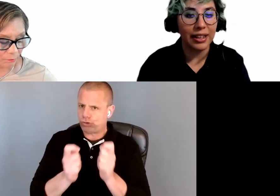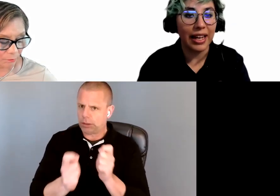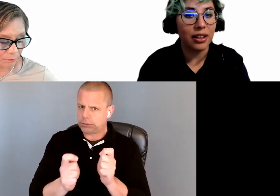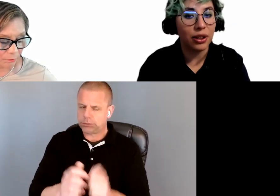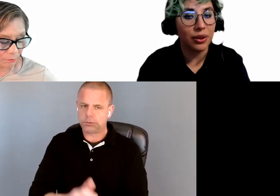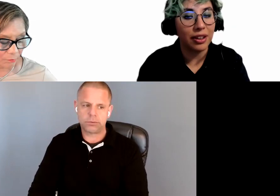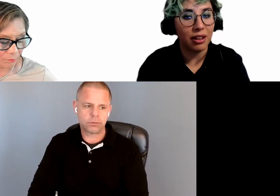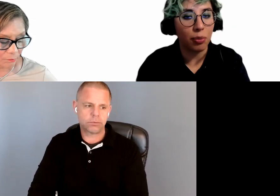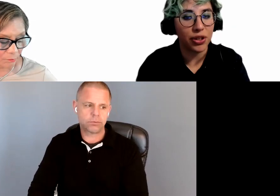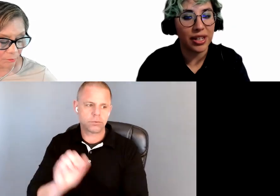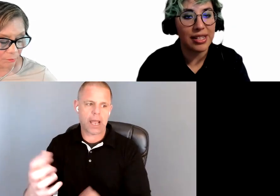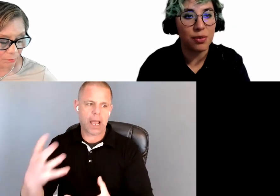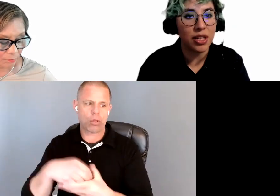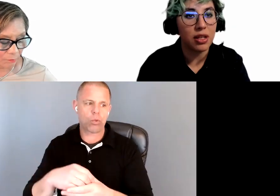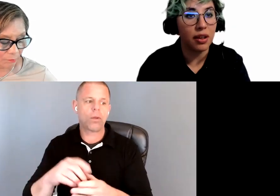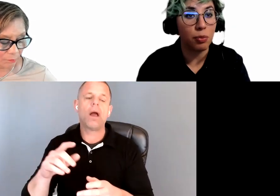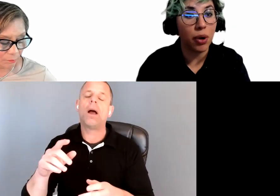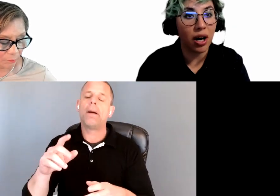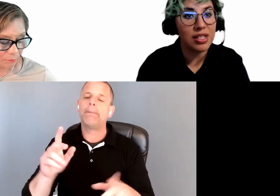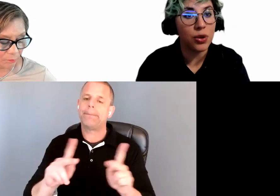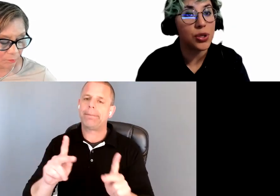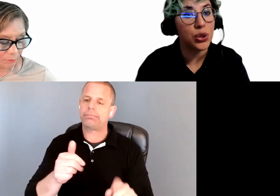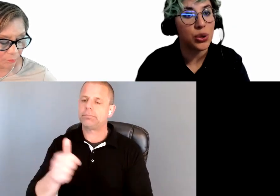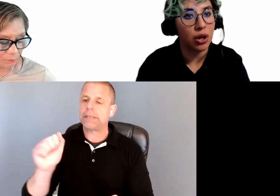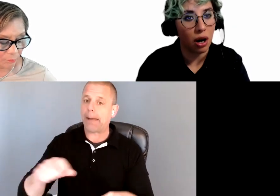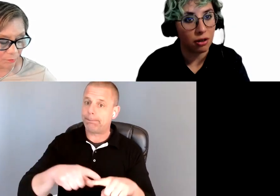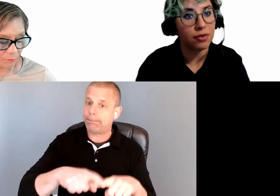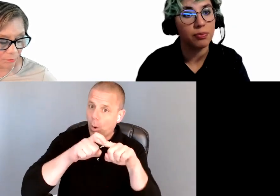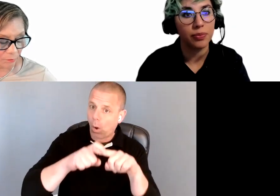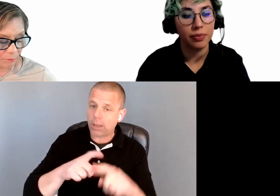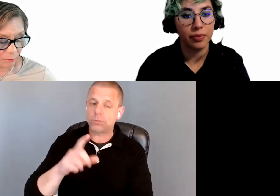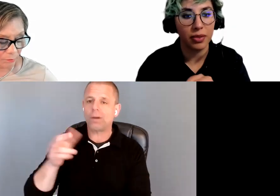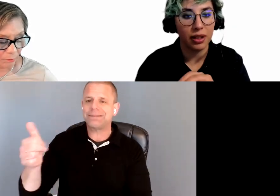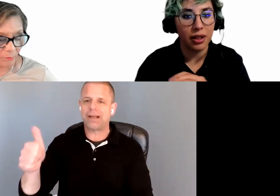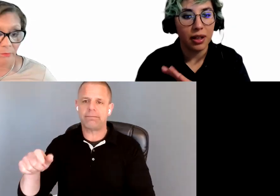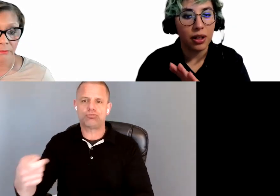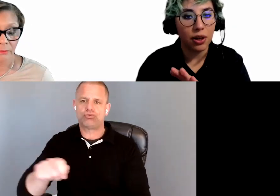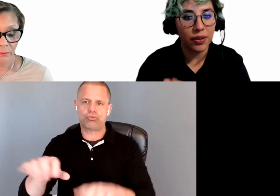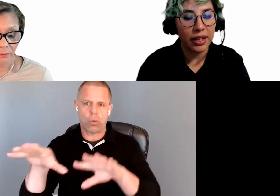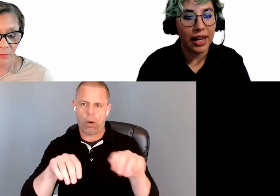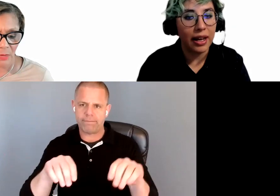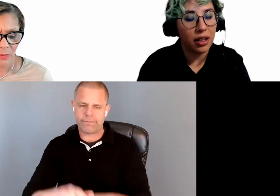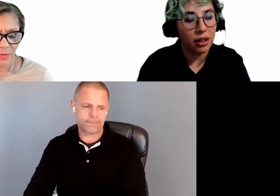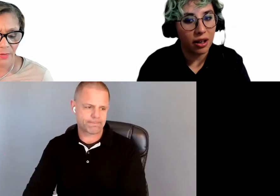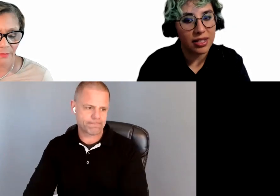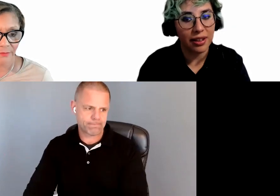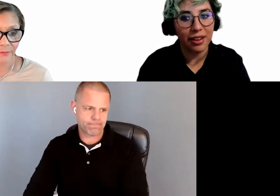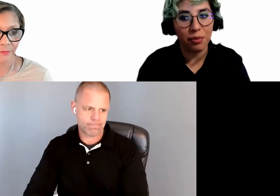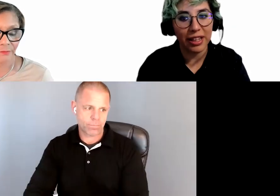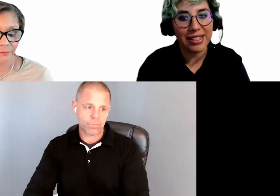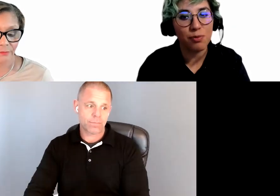can include the opportunities to be either paused or turned off. Note that any content that blinks